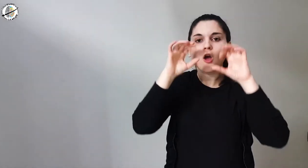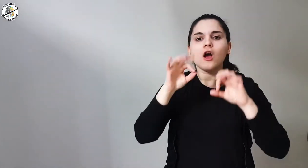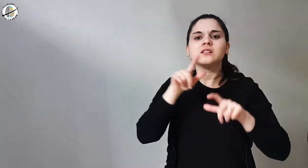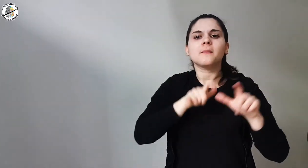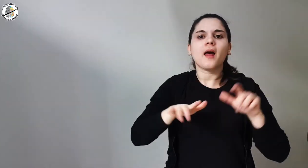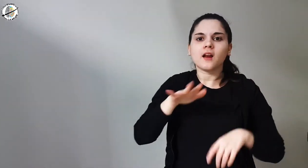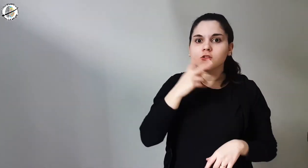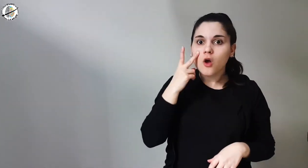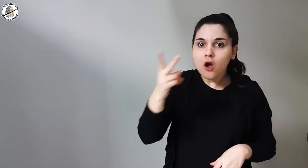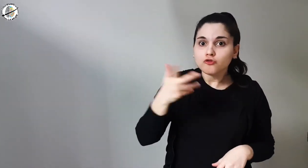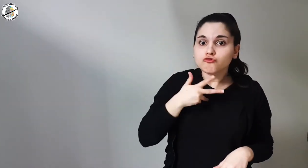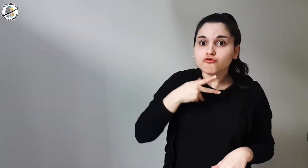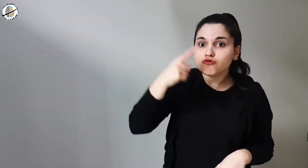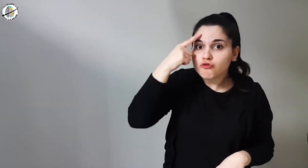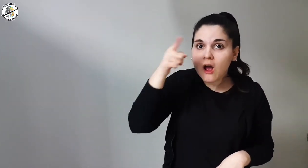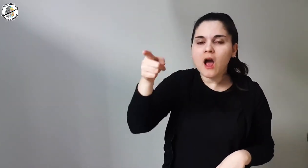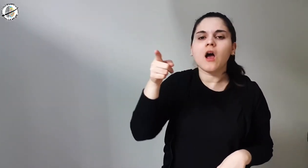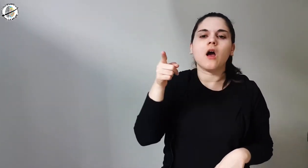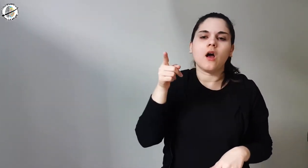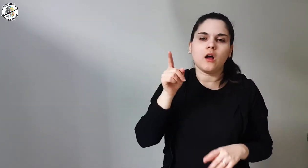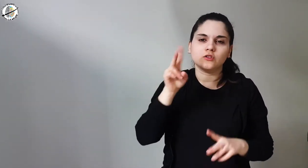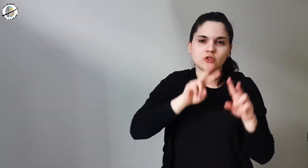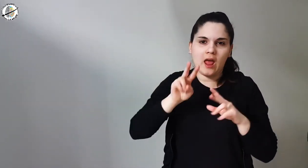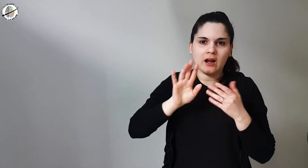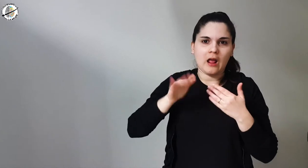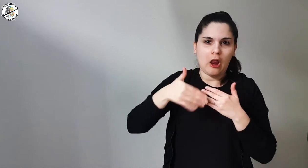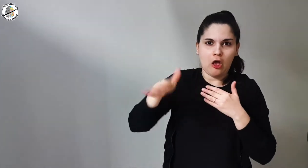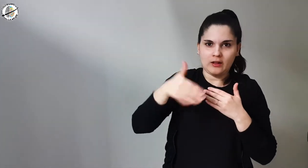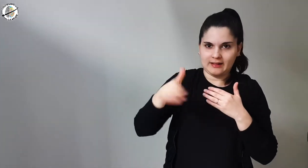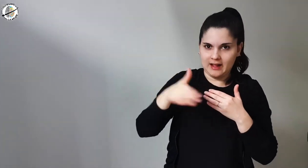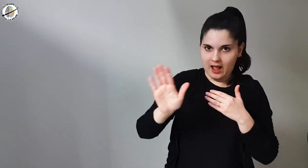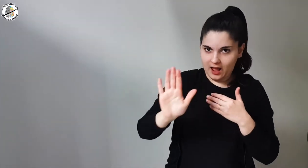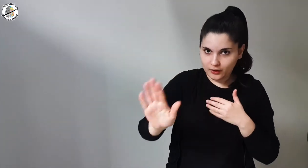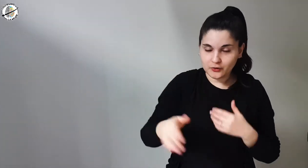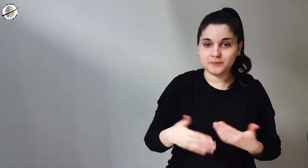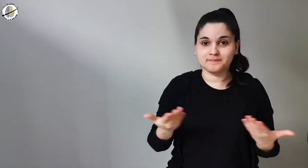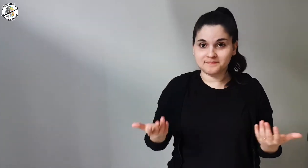in order to be identified by people and be marginalized.